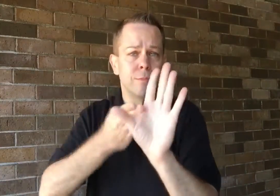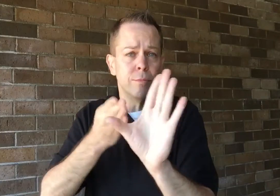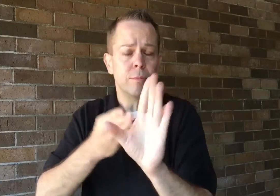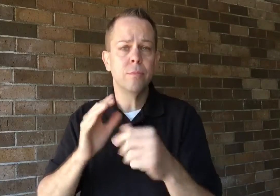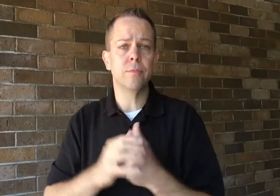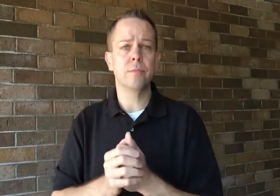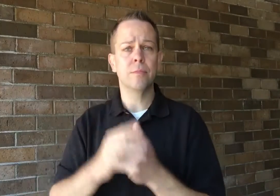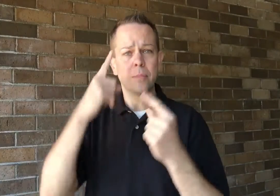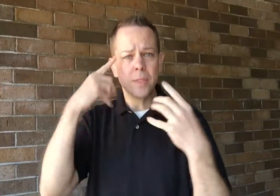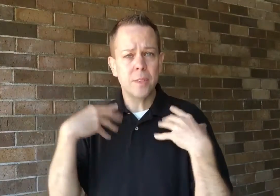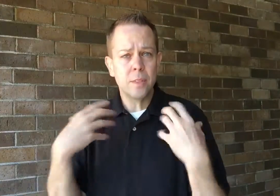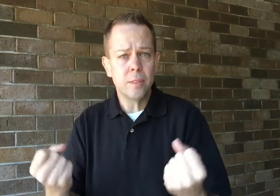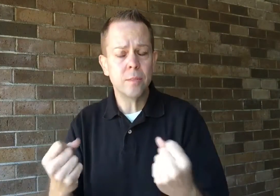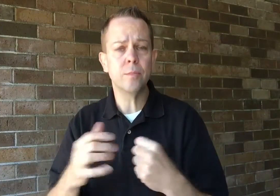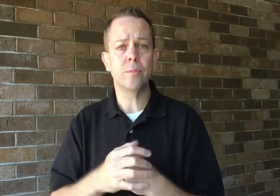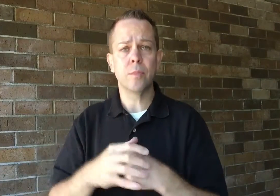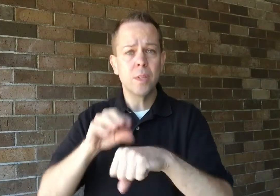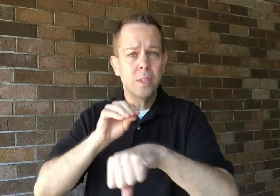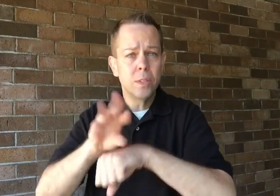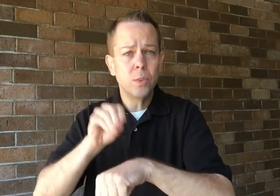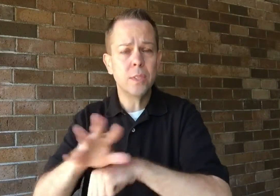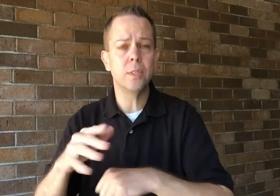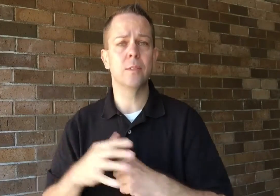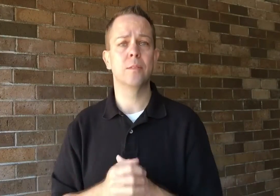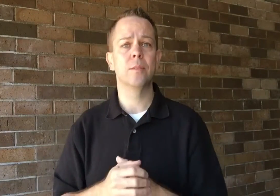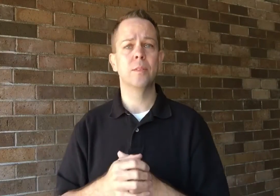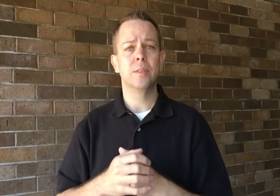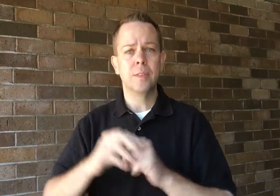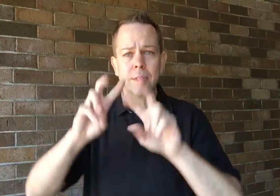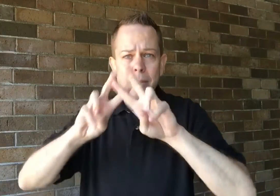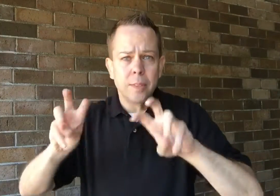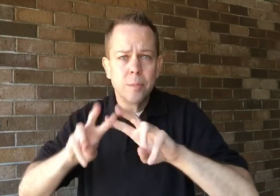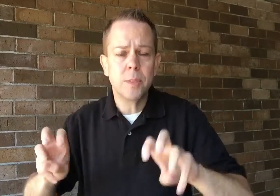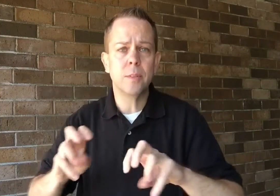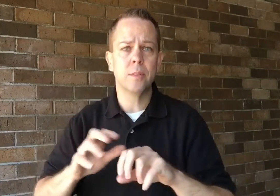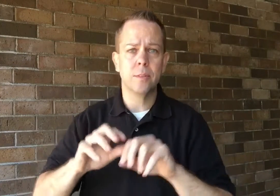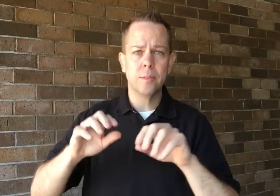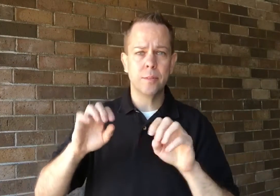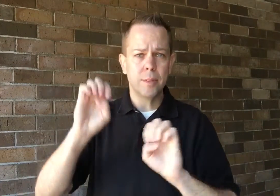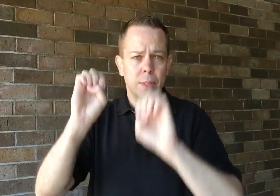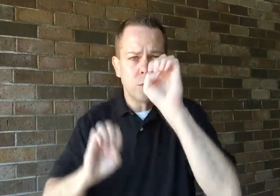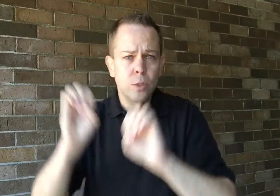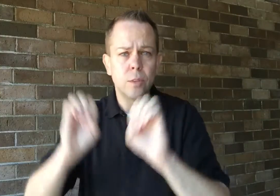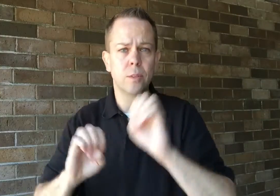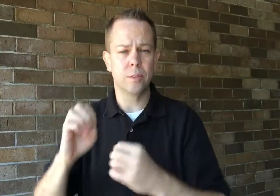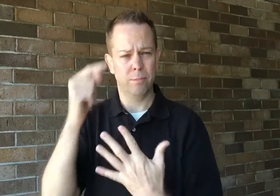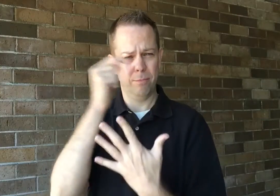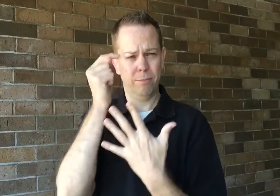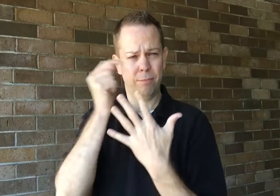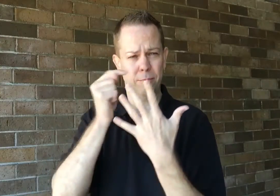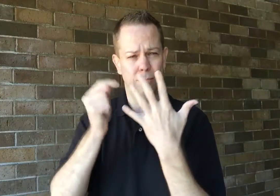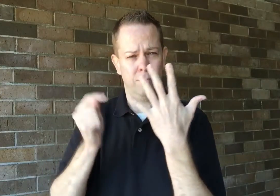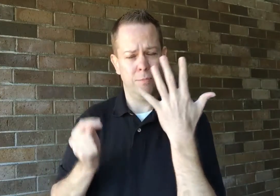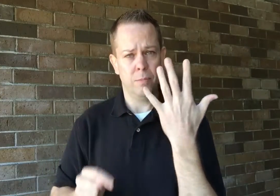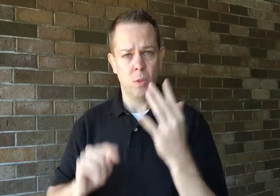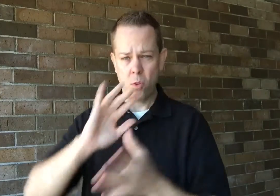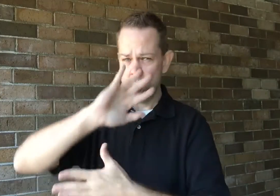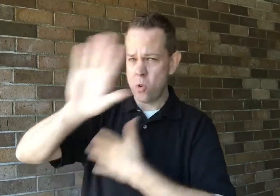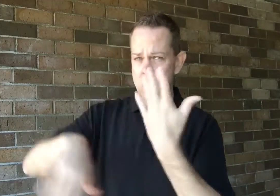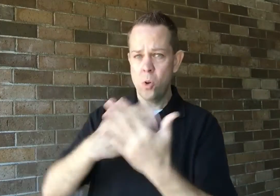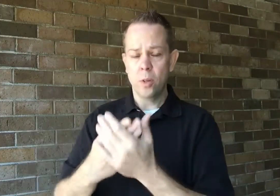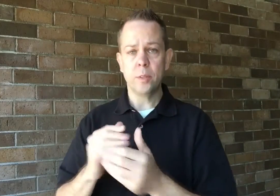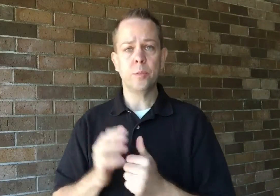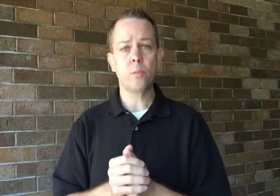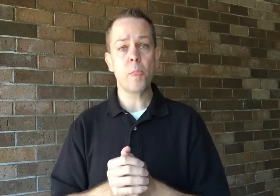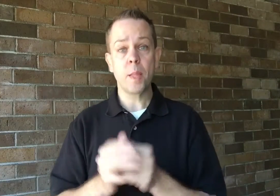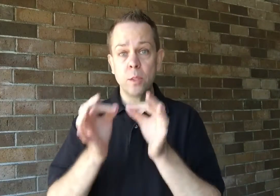mental health counselor, evaluations, etc.,